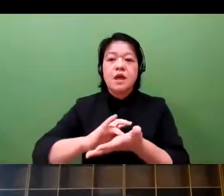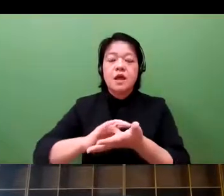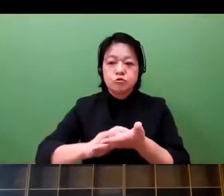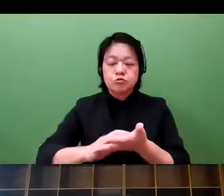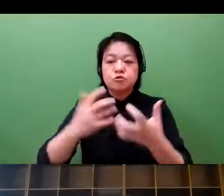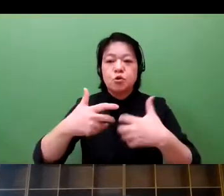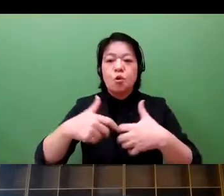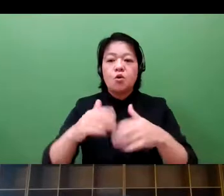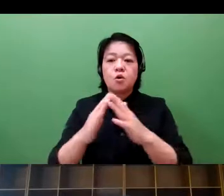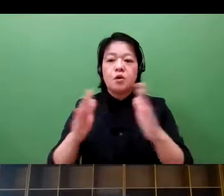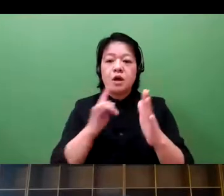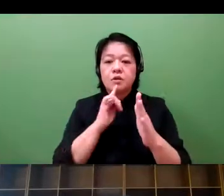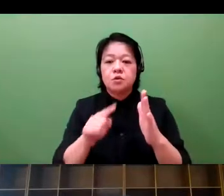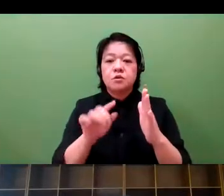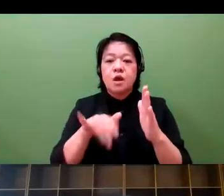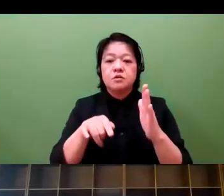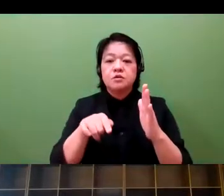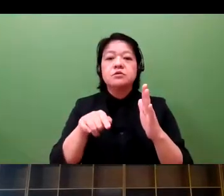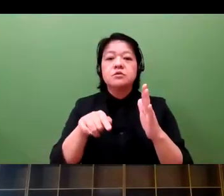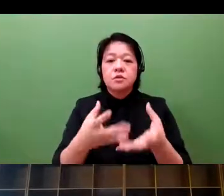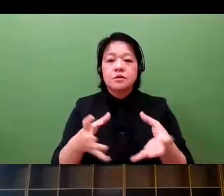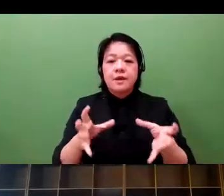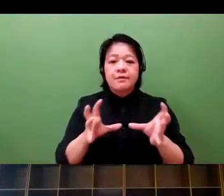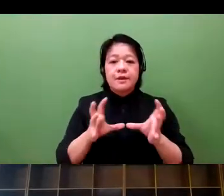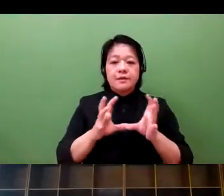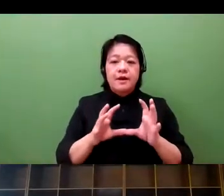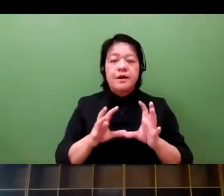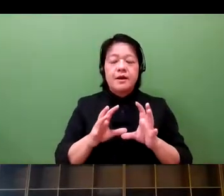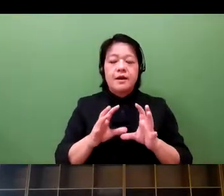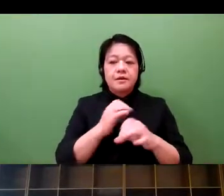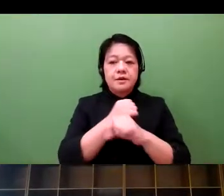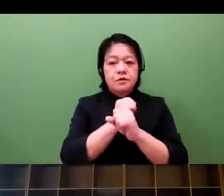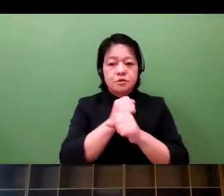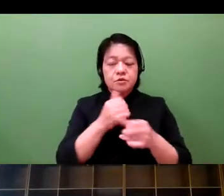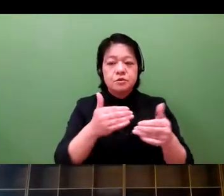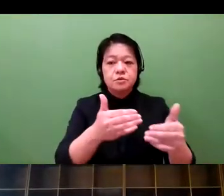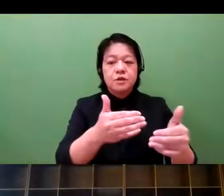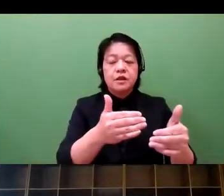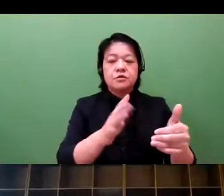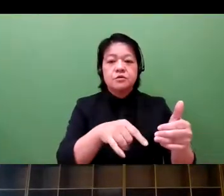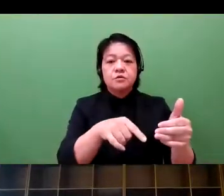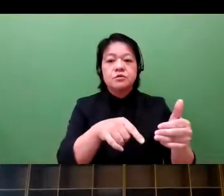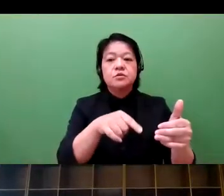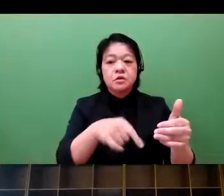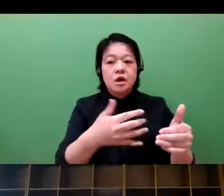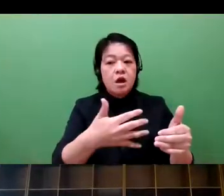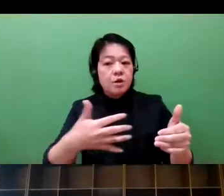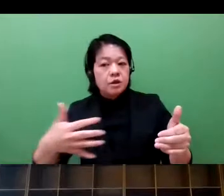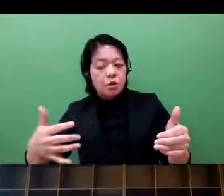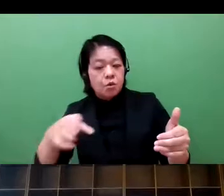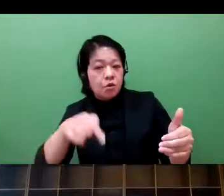The patients do not have to come to hospitals to participate in the clinical test.